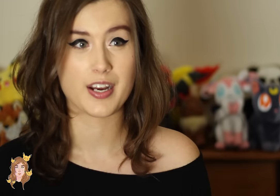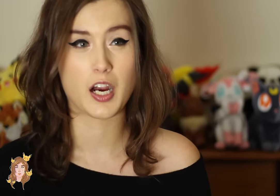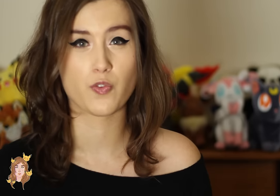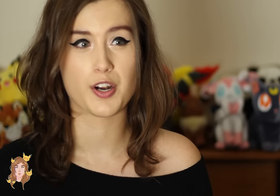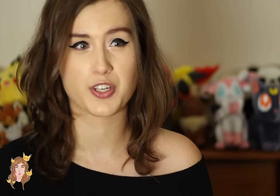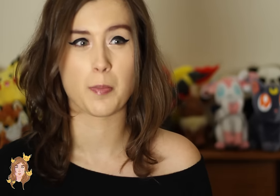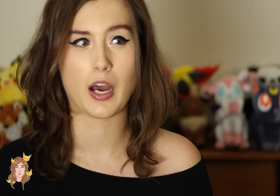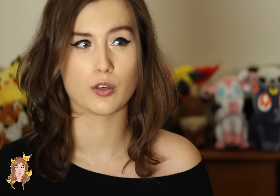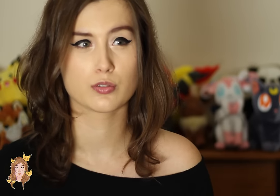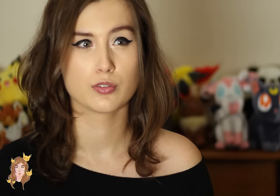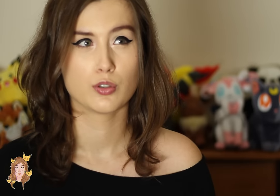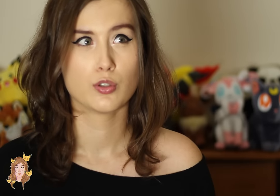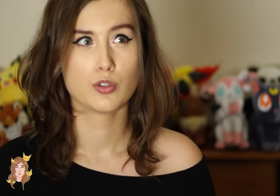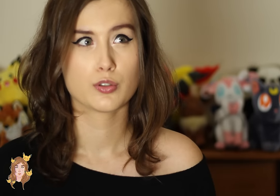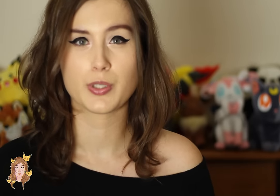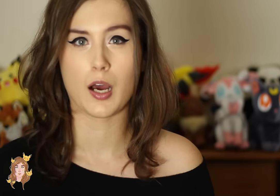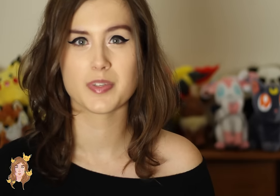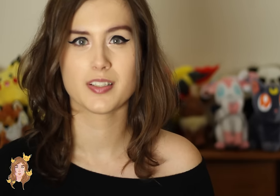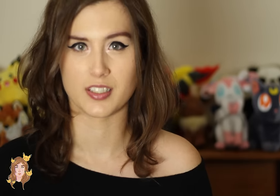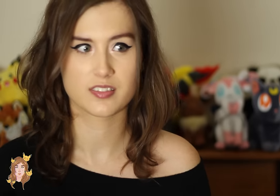And I’ve watched it about two times since.